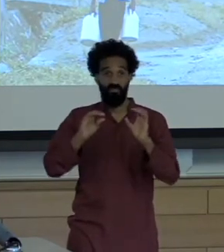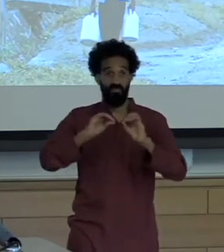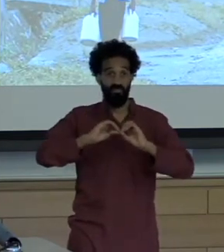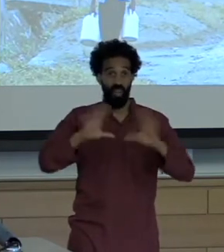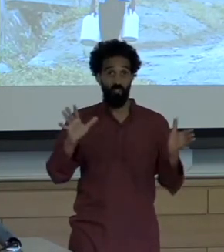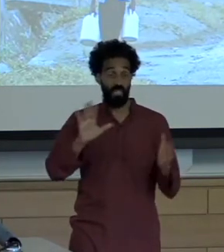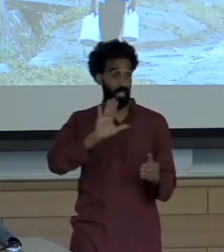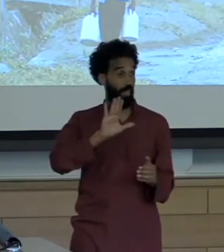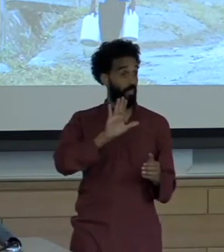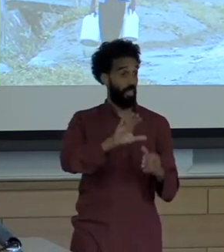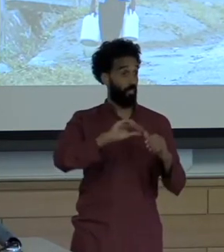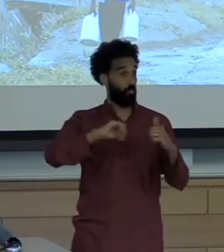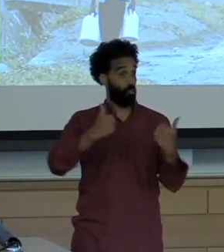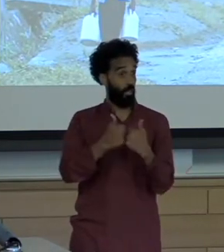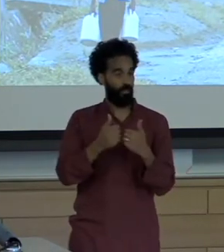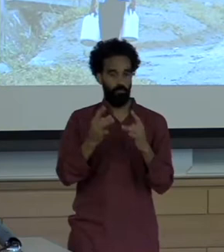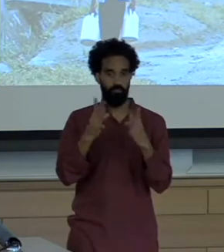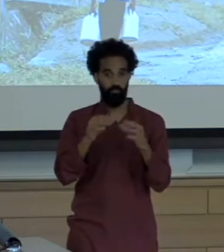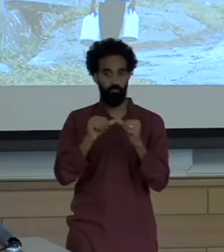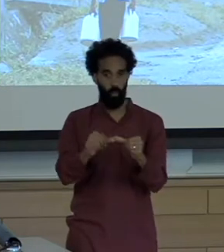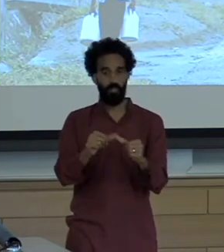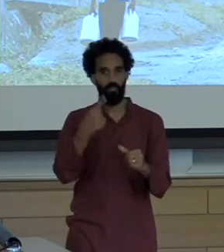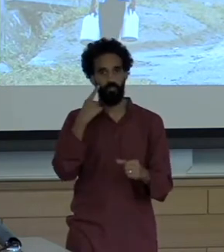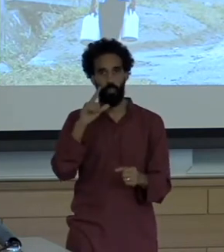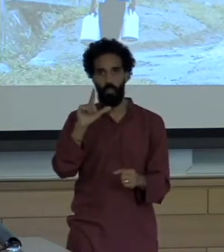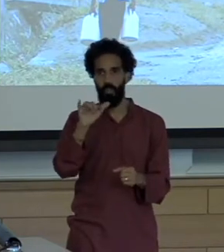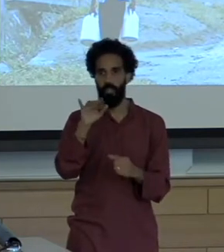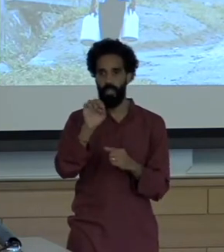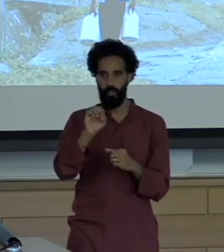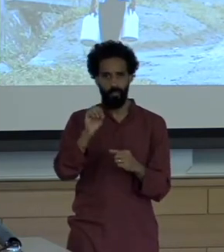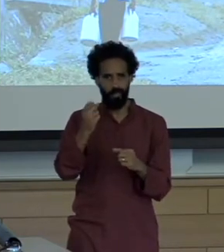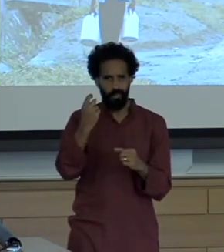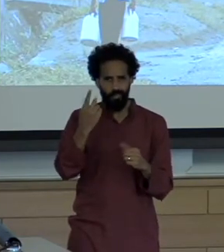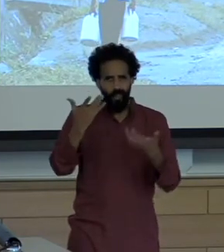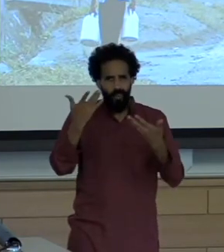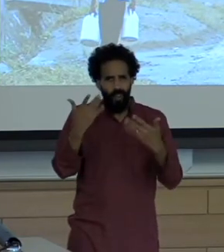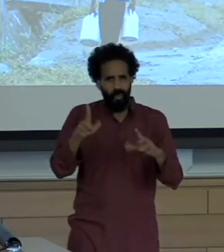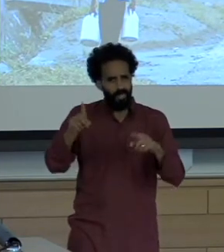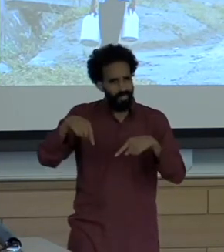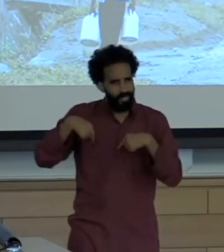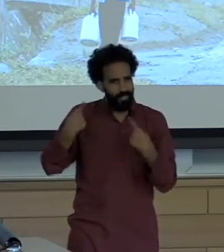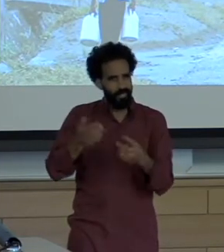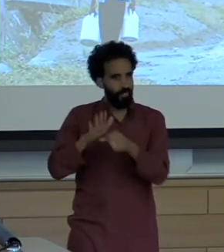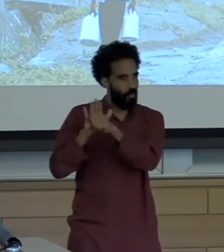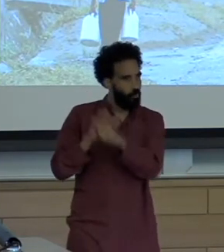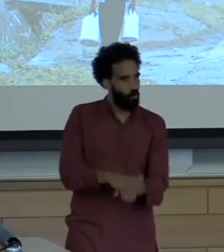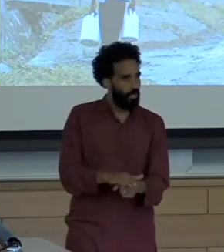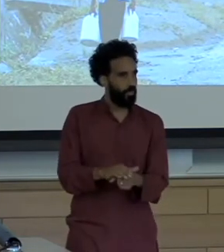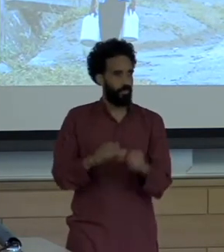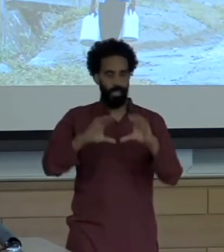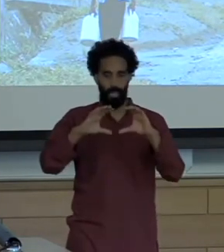disaster for people already oppressed by class, race, gender, sexuality,